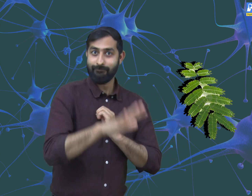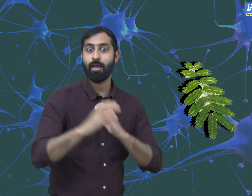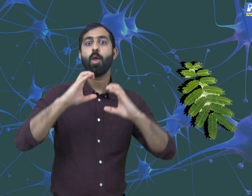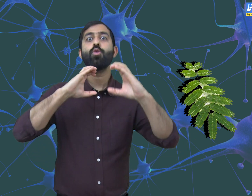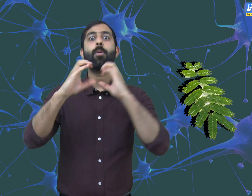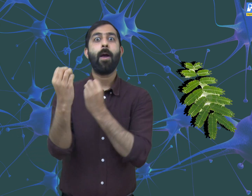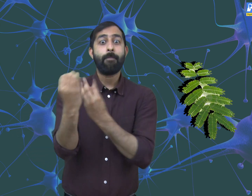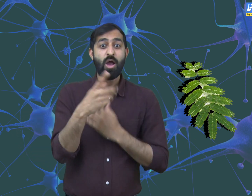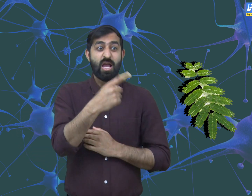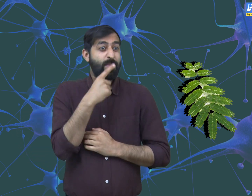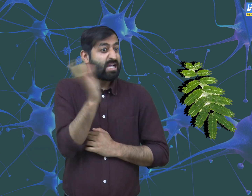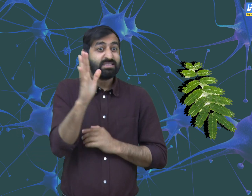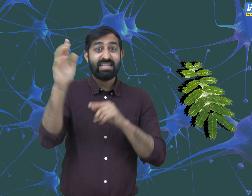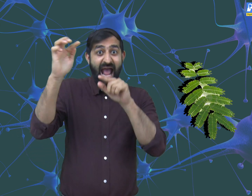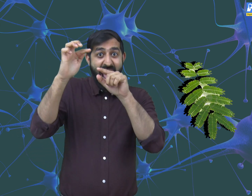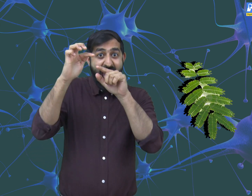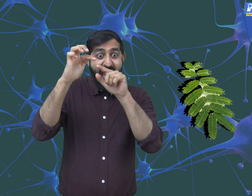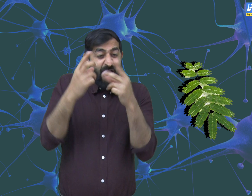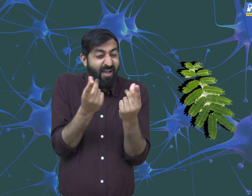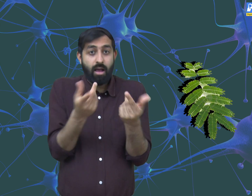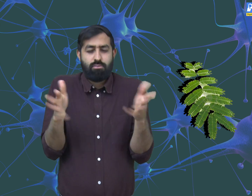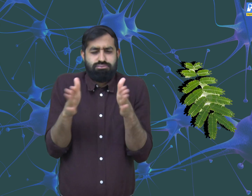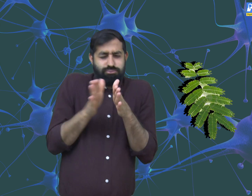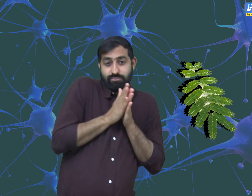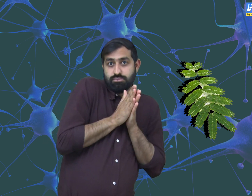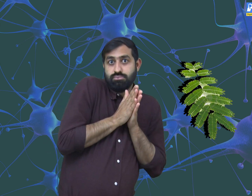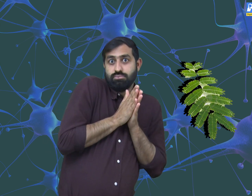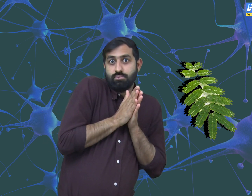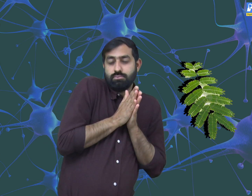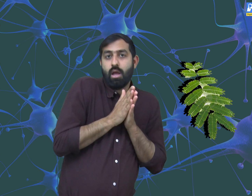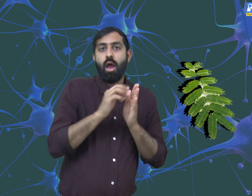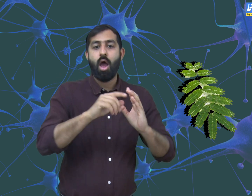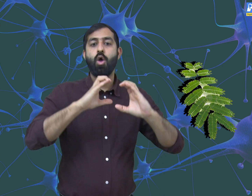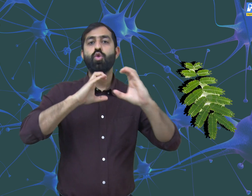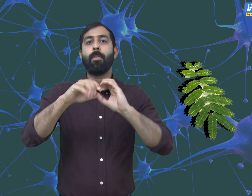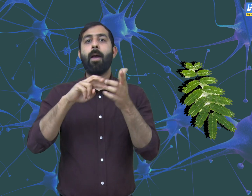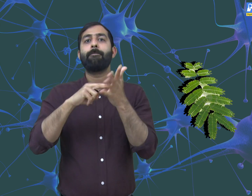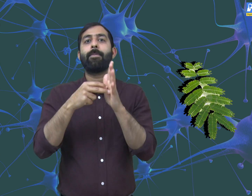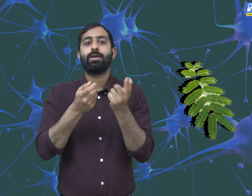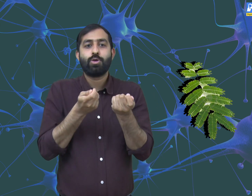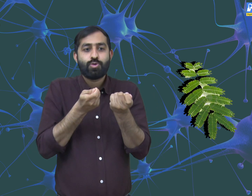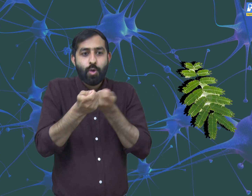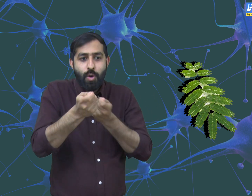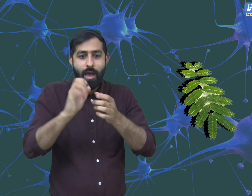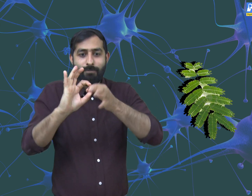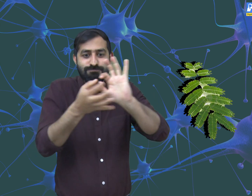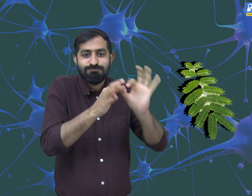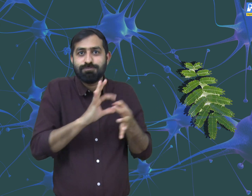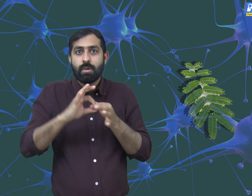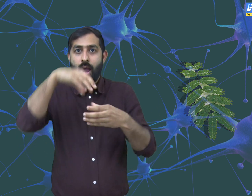which is communicated to the cells of the plant and this causes the leaves to droop or close.